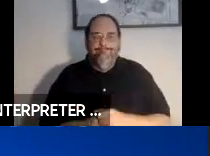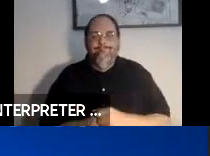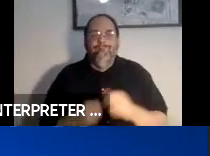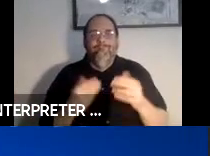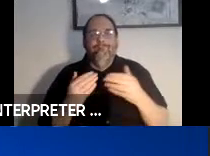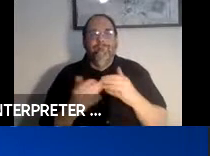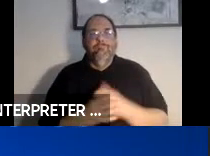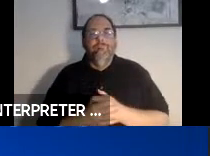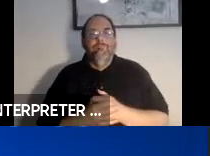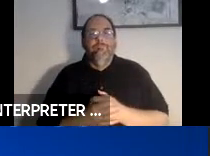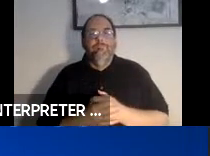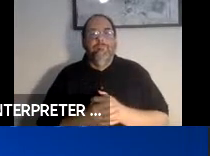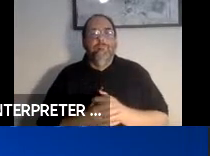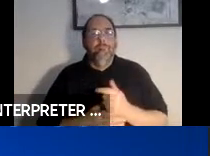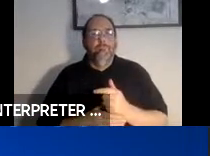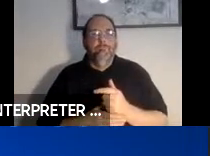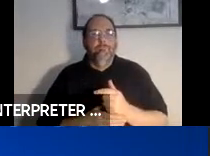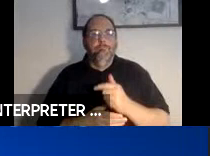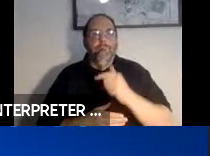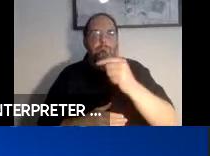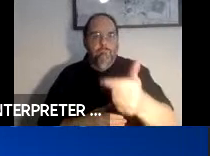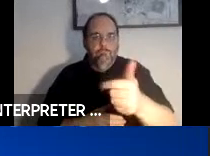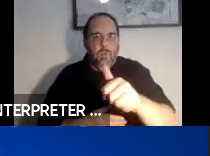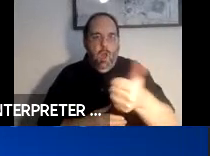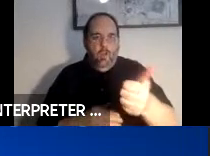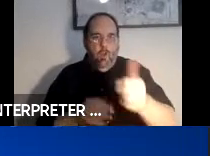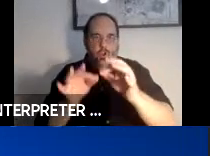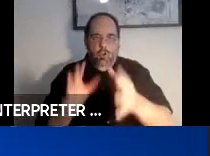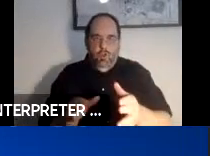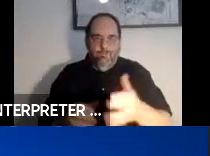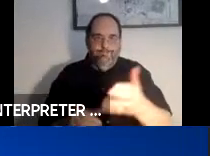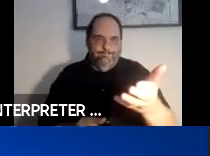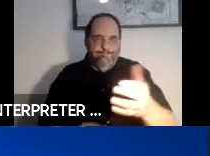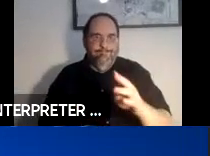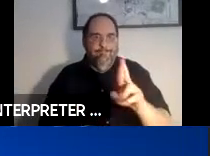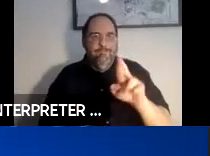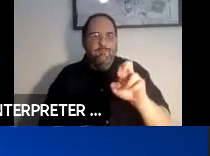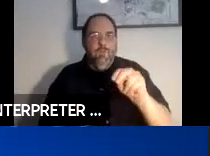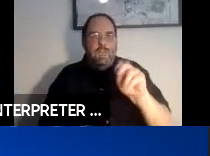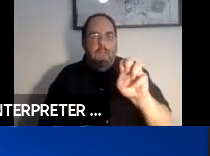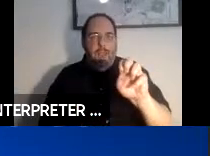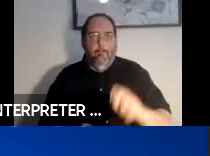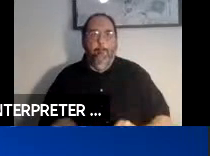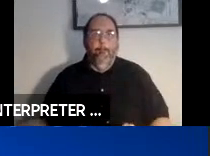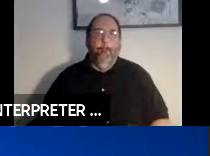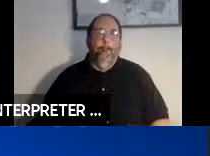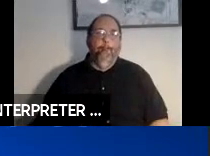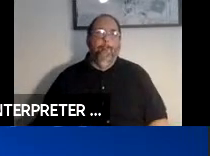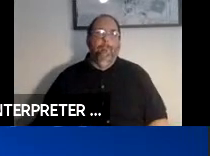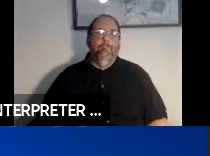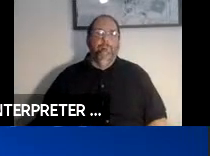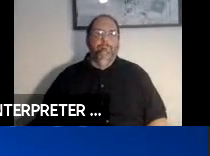So consider that over-the-road truck or even a modern vehicle or dashboard